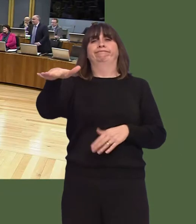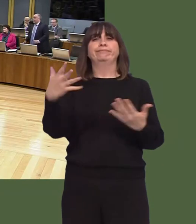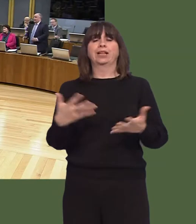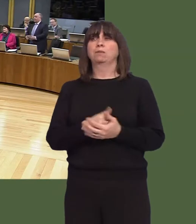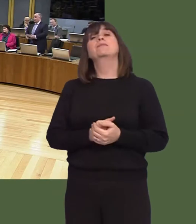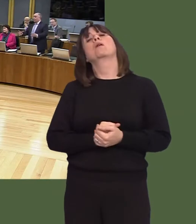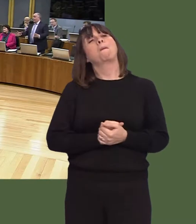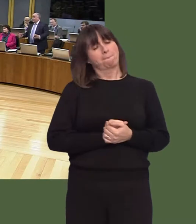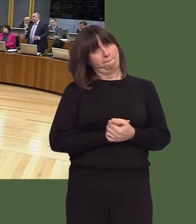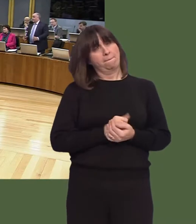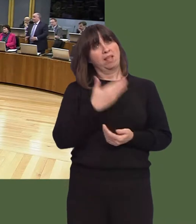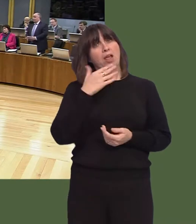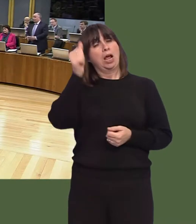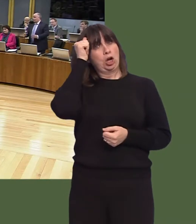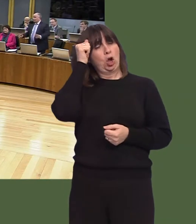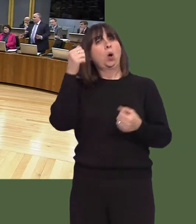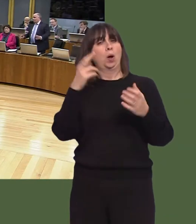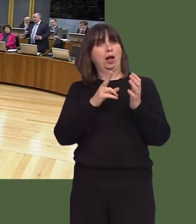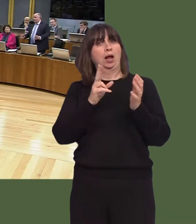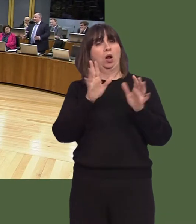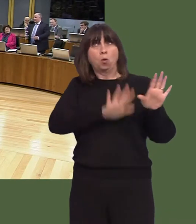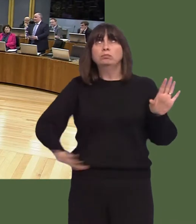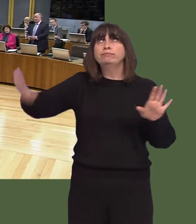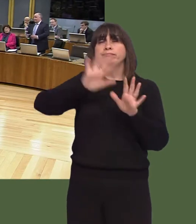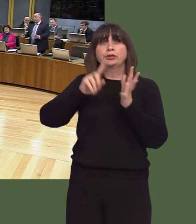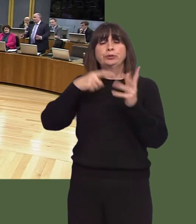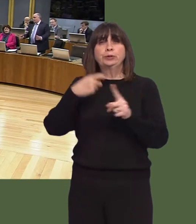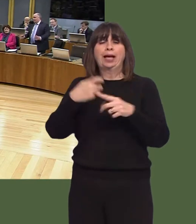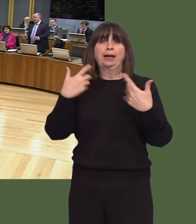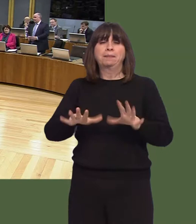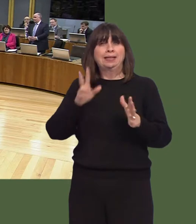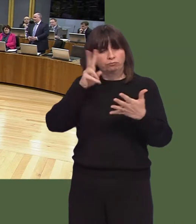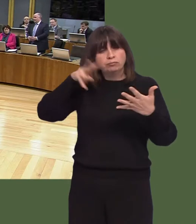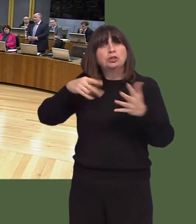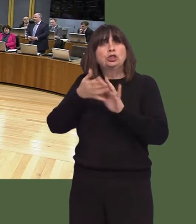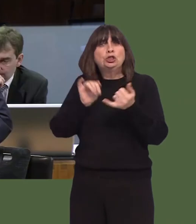I do recognise that there are pressures across the whole of the United Kingdom as we've all seen in the news.